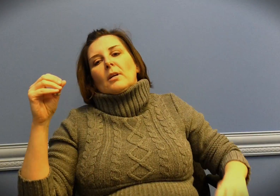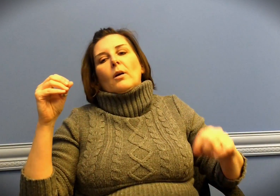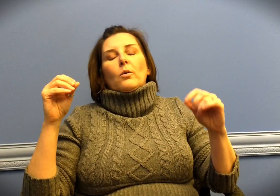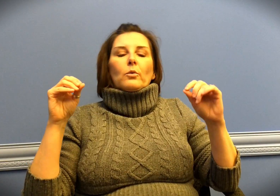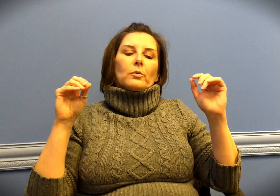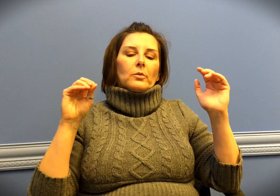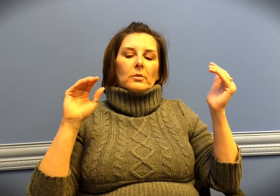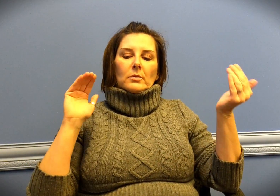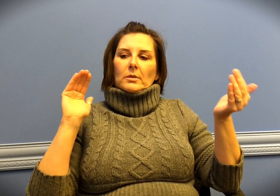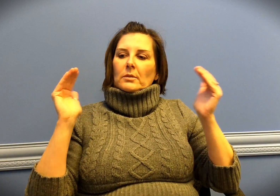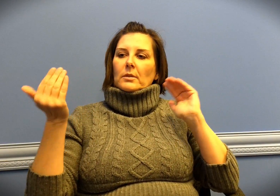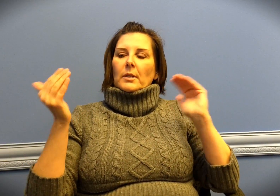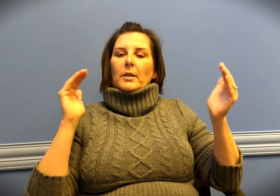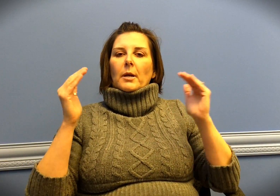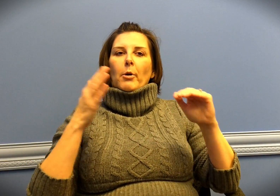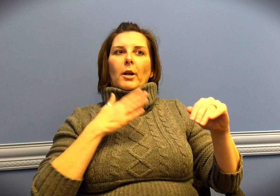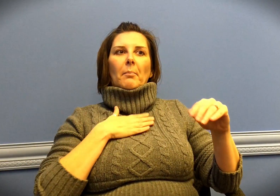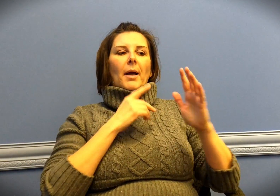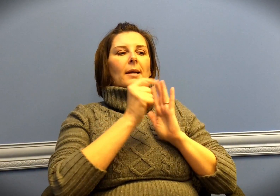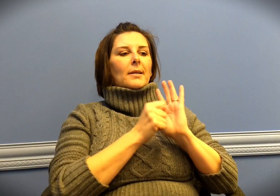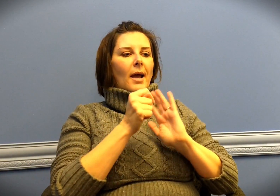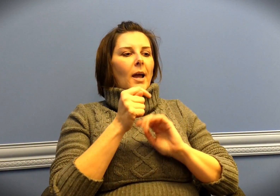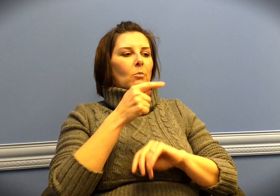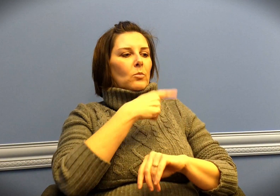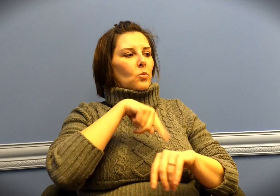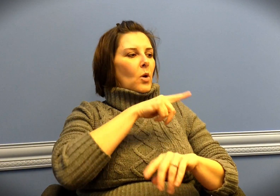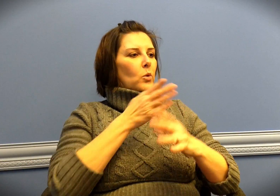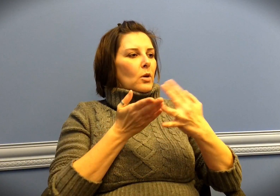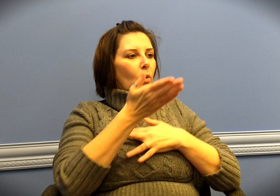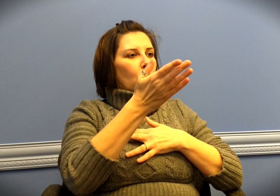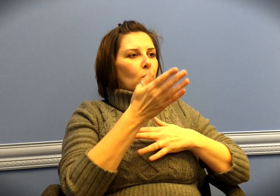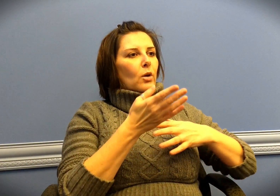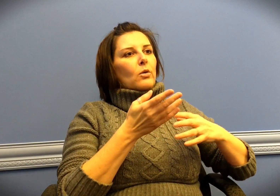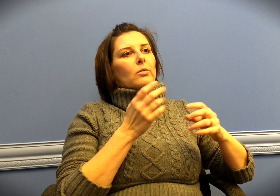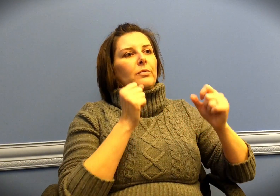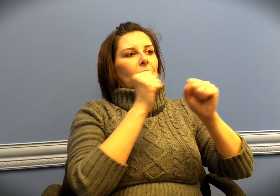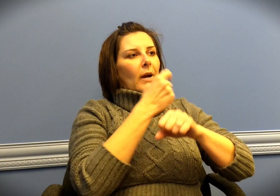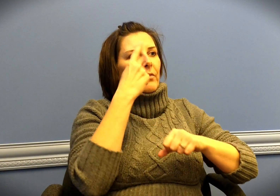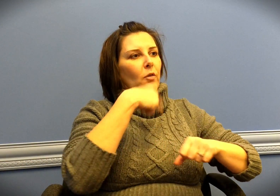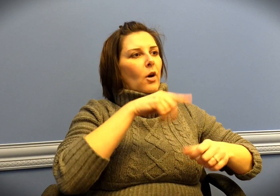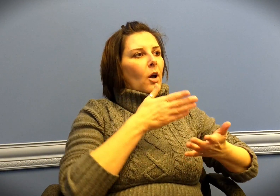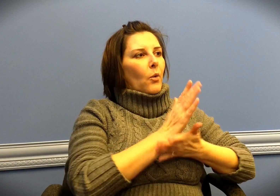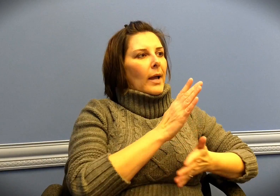So when comparing my experiences with now, Deaf people had to fight for our rights before.